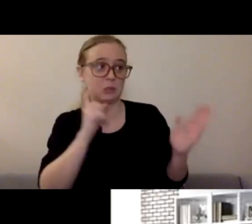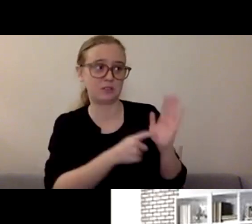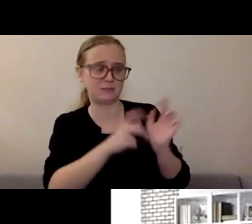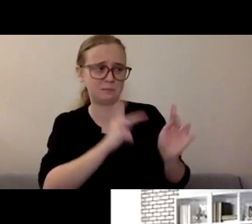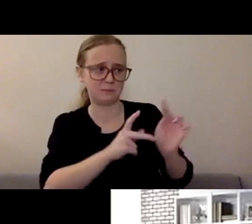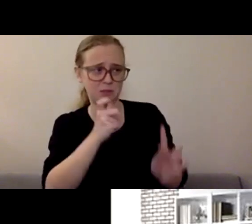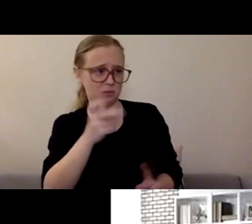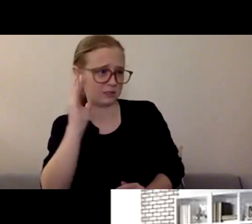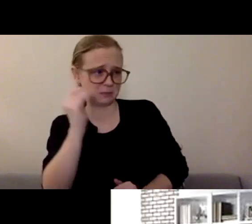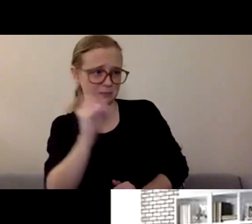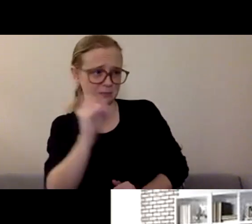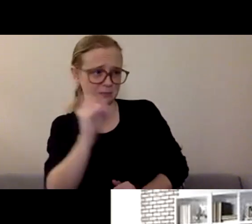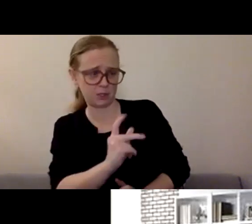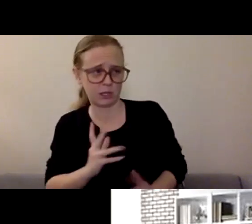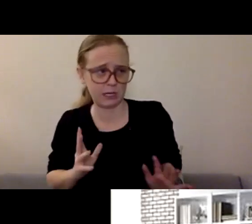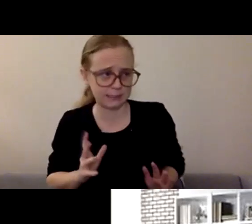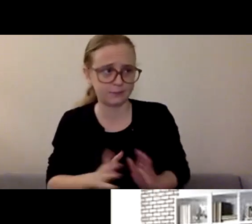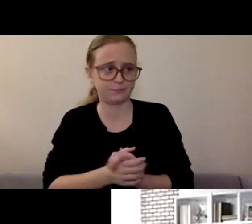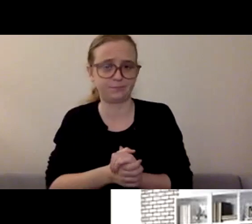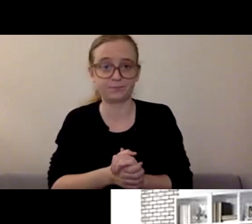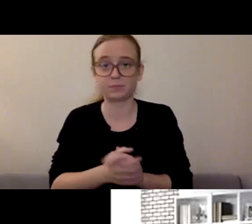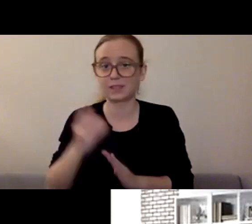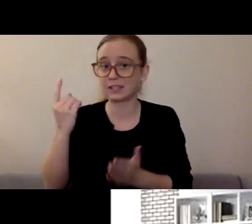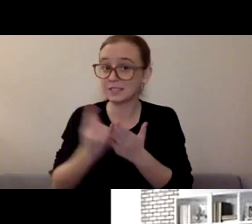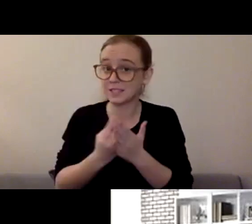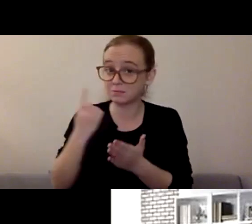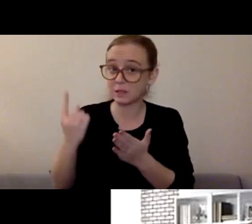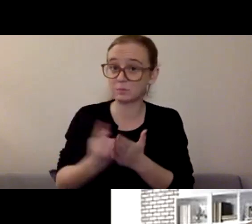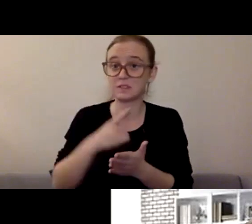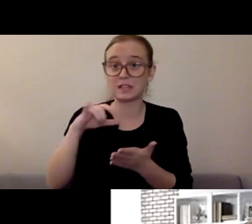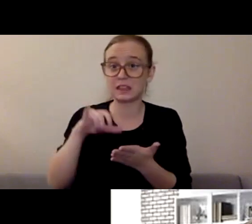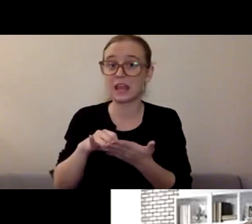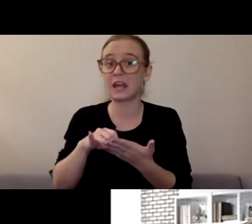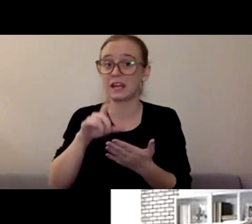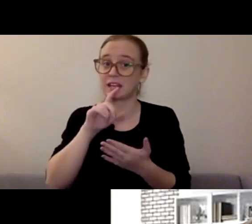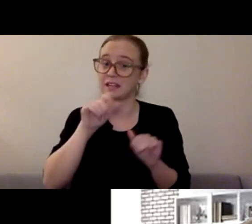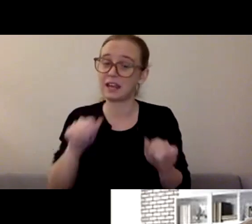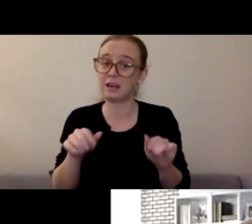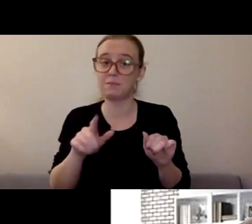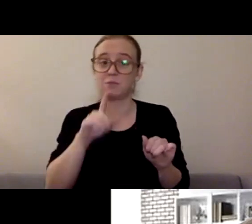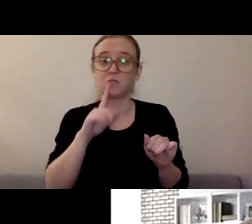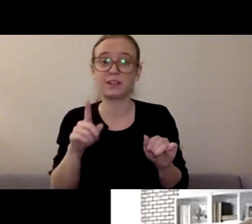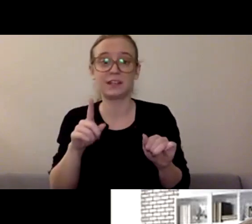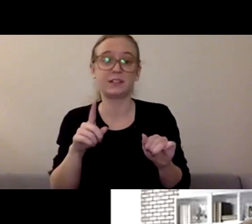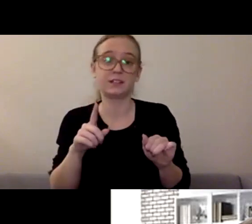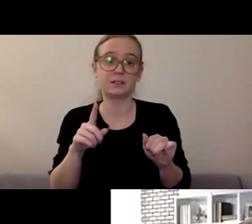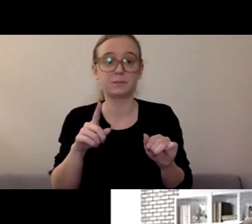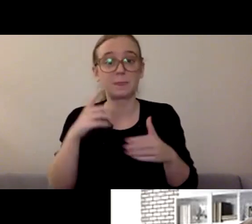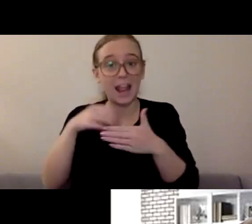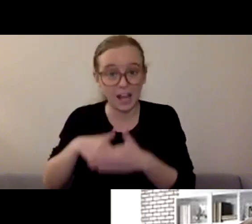And sometimes, that could be the gateway that people need to be able to be vulnerable and open